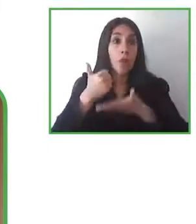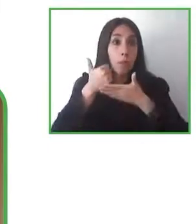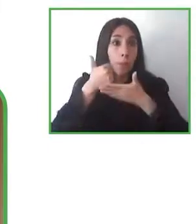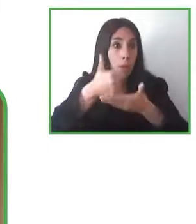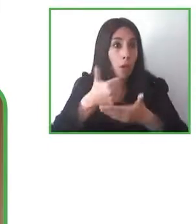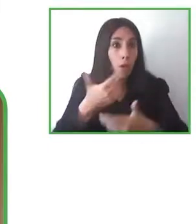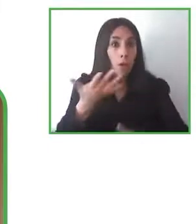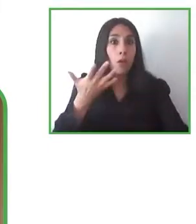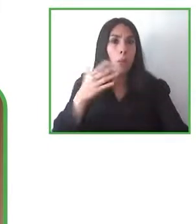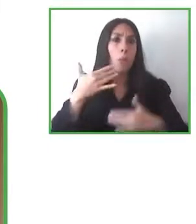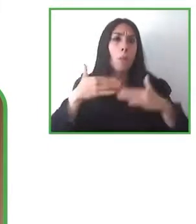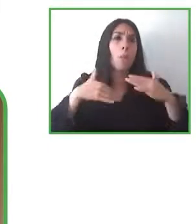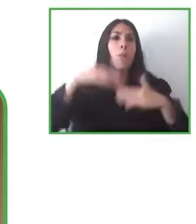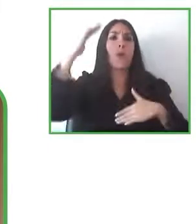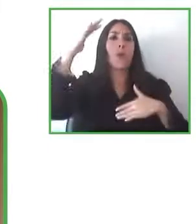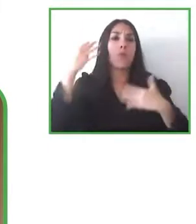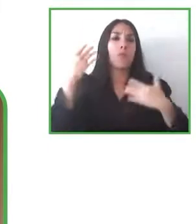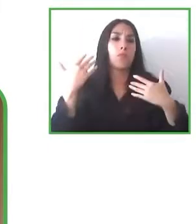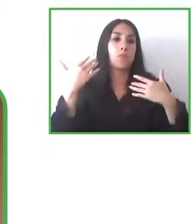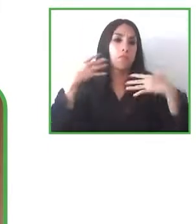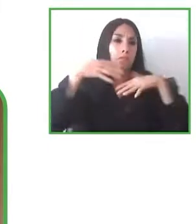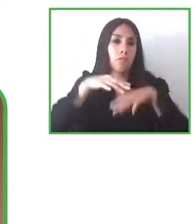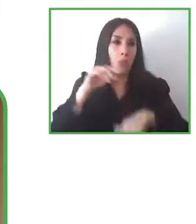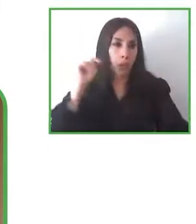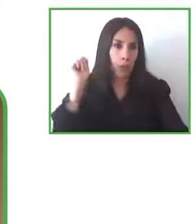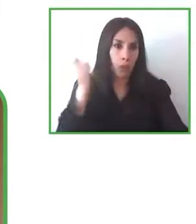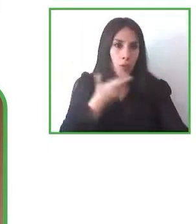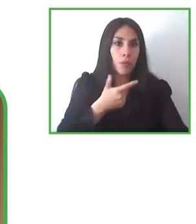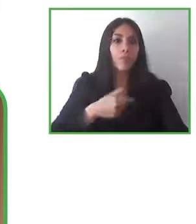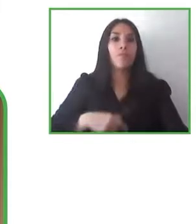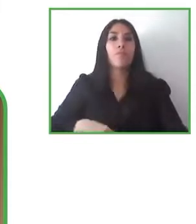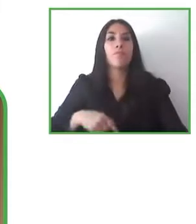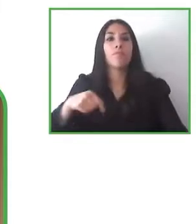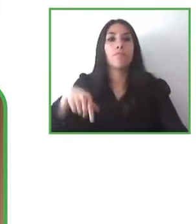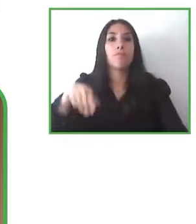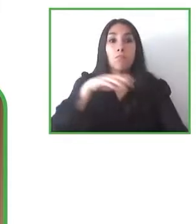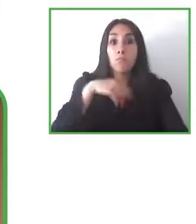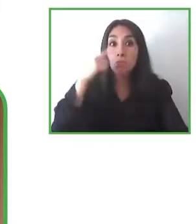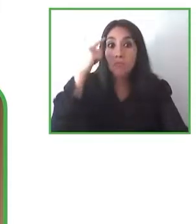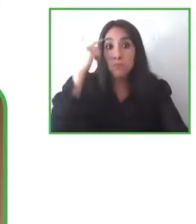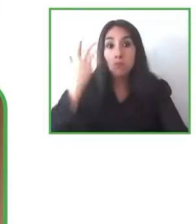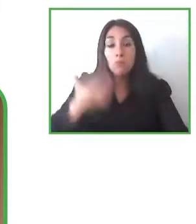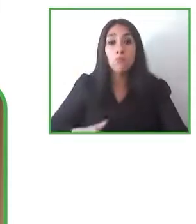bigger, and we are convinced that we will progress in a good manner with